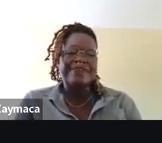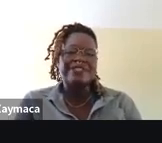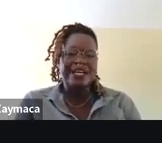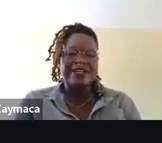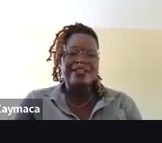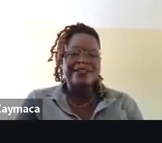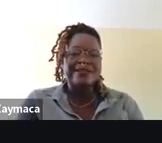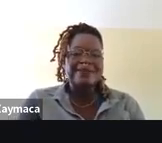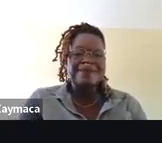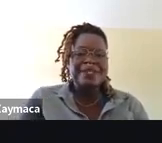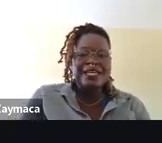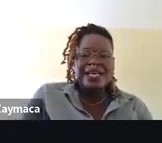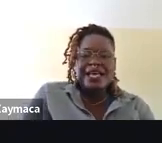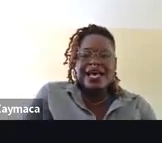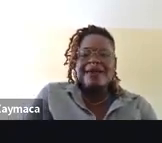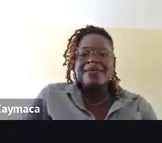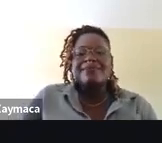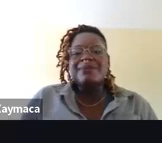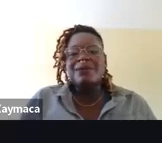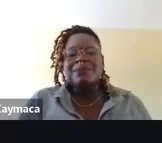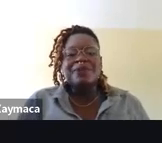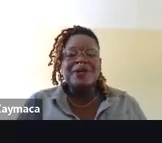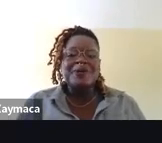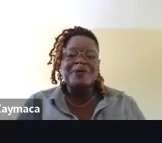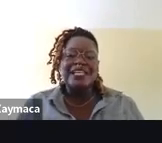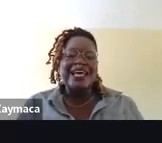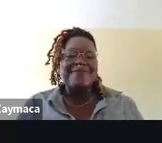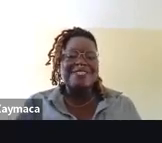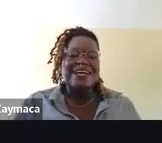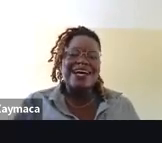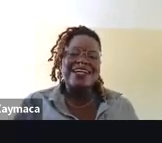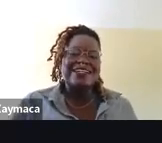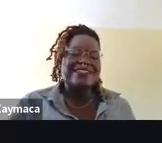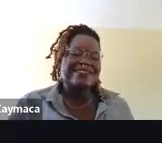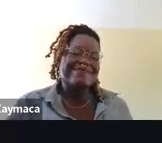but life was hard I made my mama proud, but life was hard.